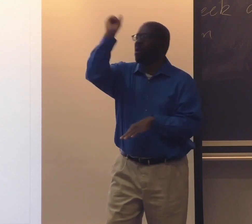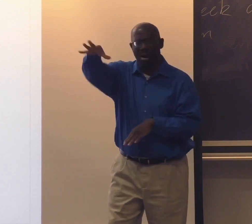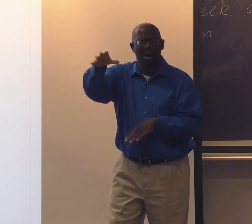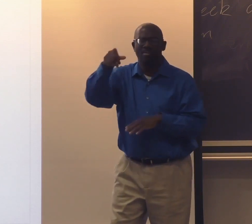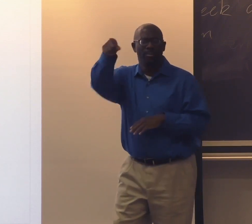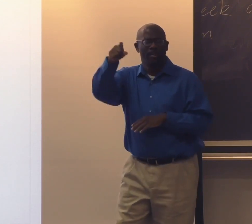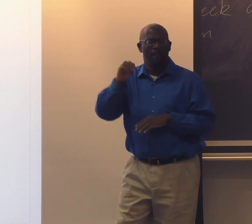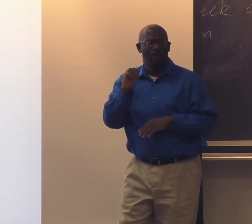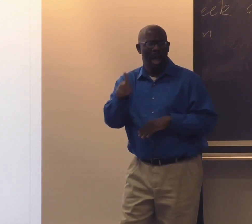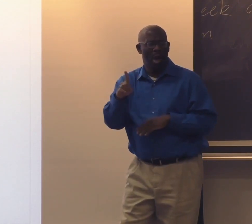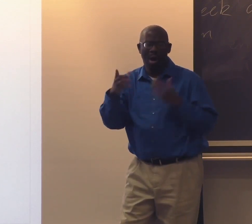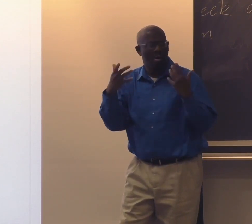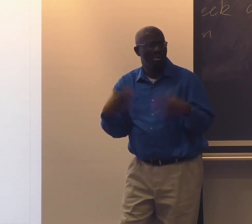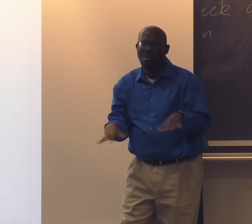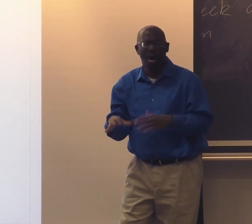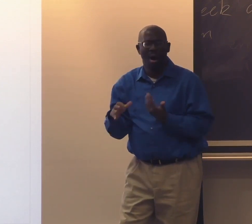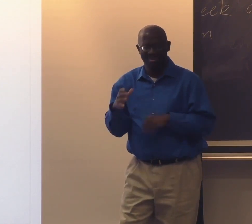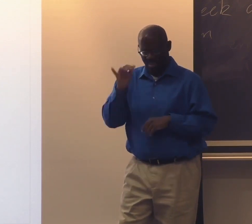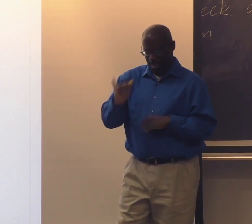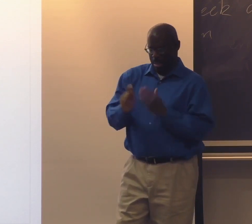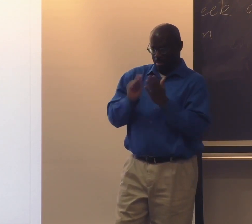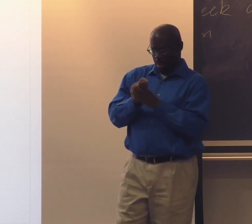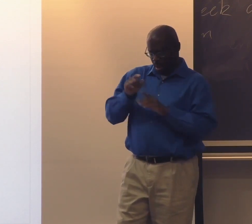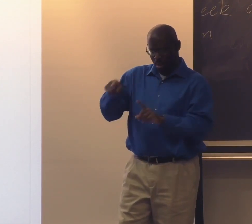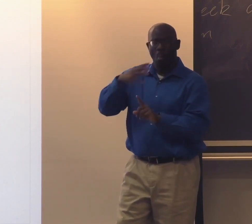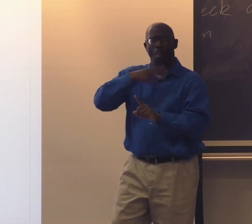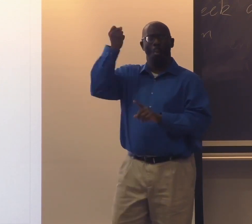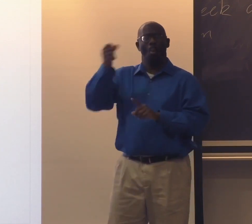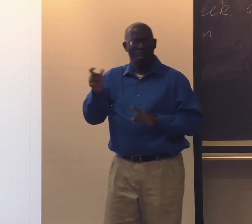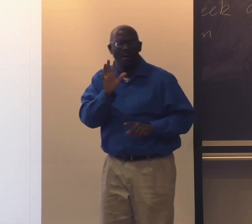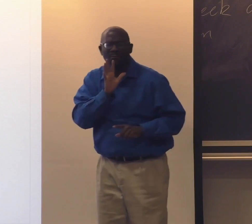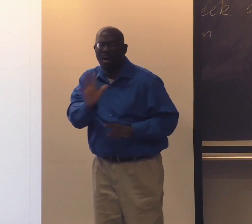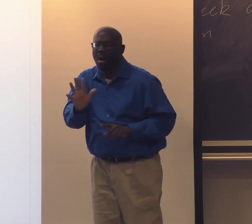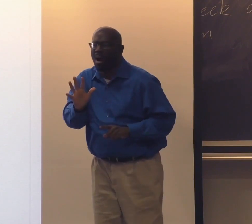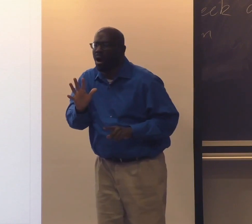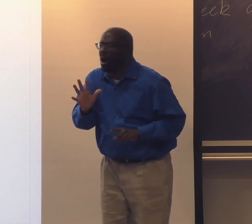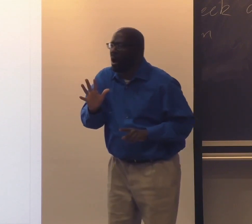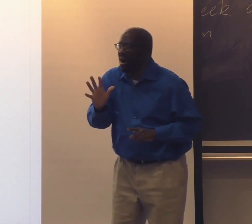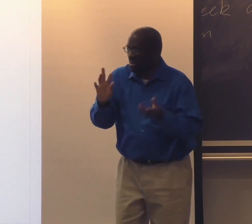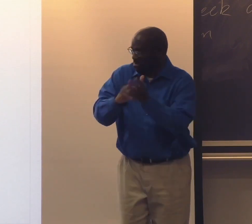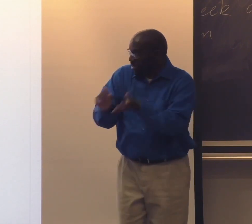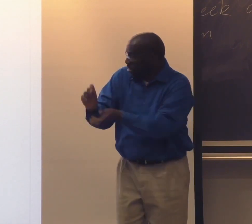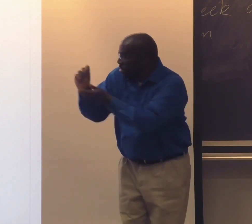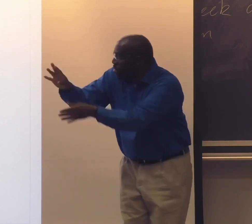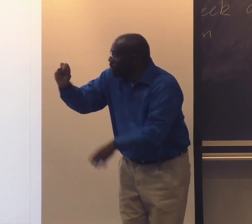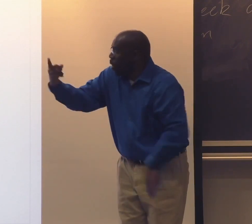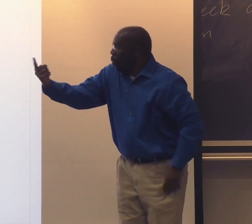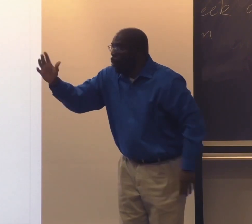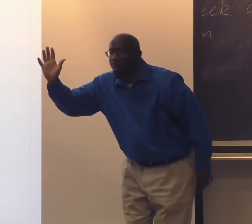They didn't want them to go to the school all the way in Baltimore. So the oldest child was about five years of age.